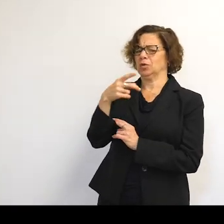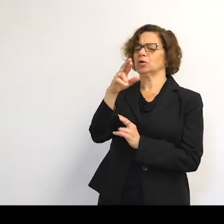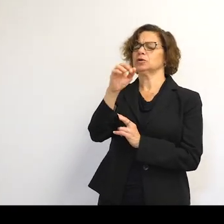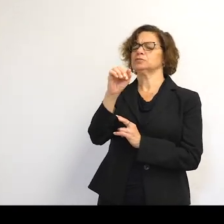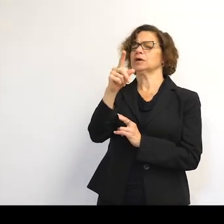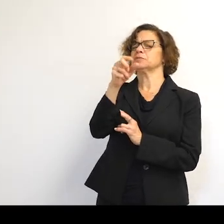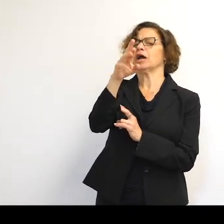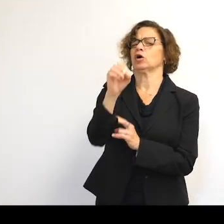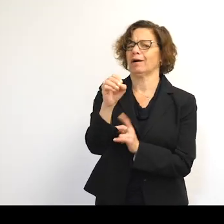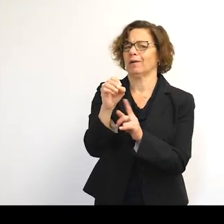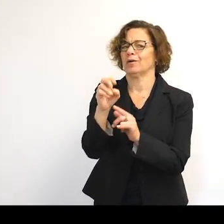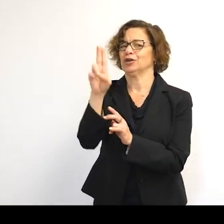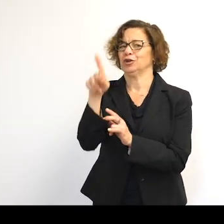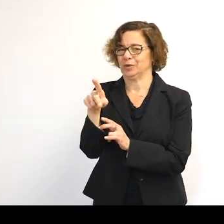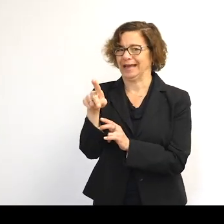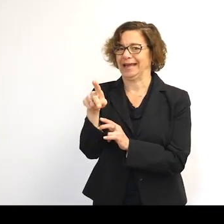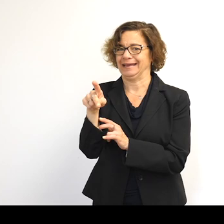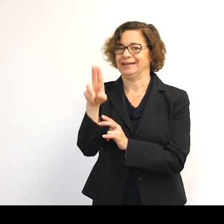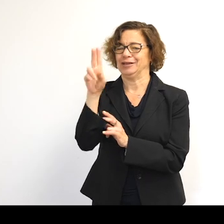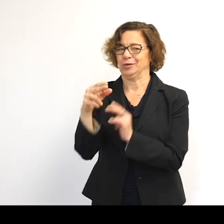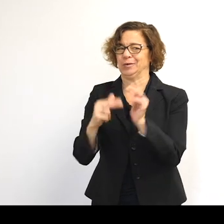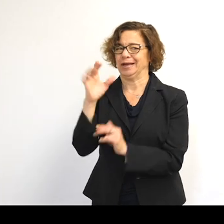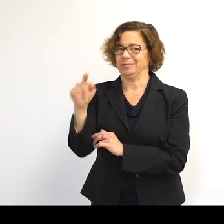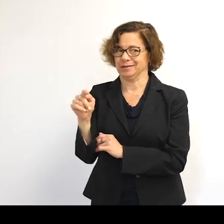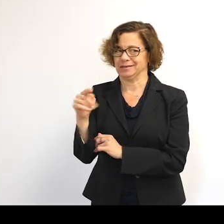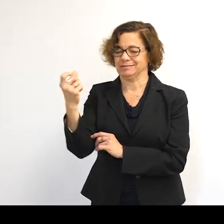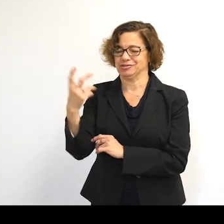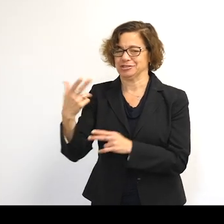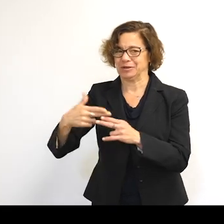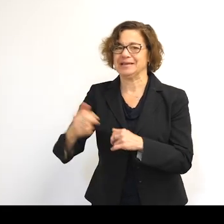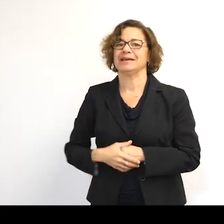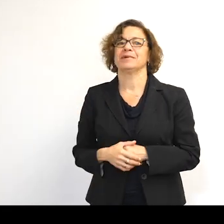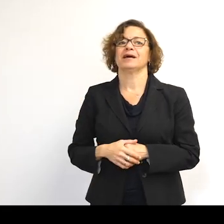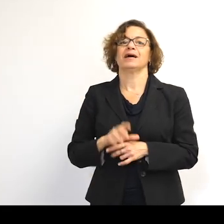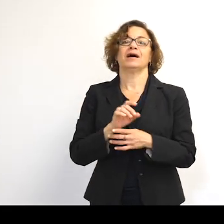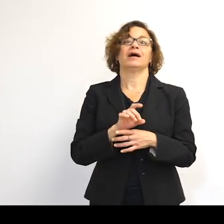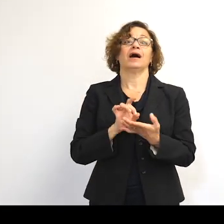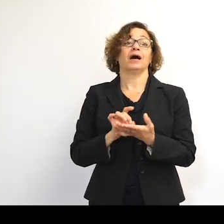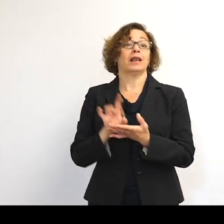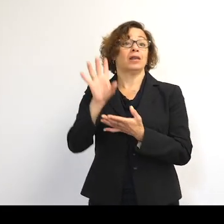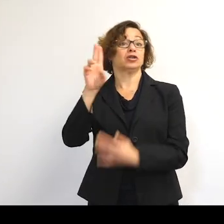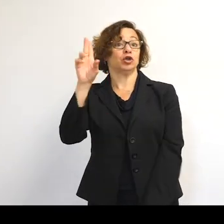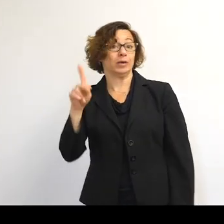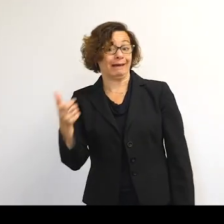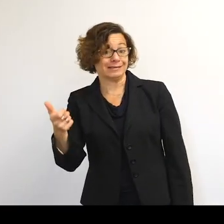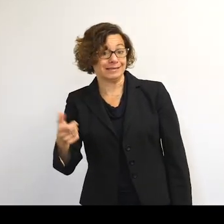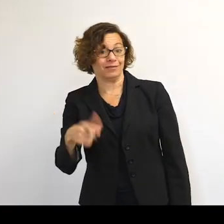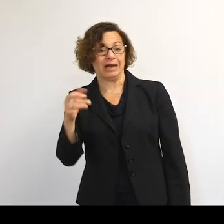So this was another UK satellite, OK? This time launched by the UK in 1971.